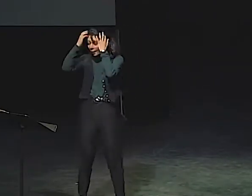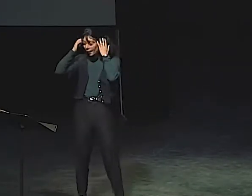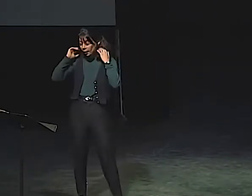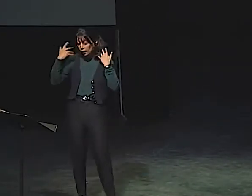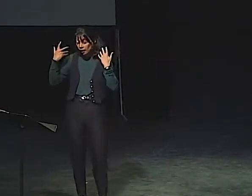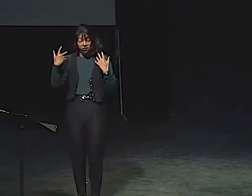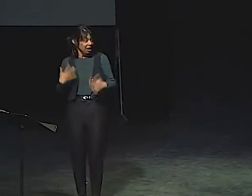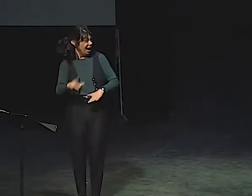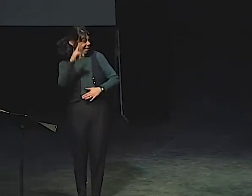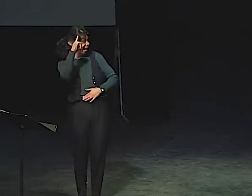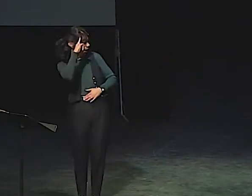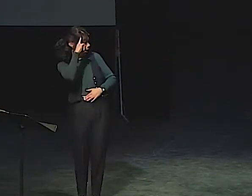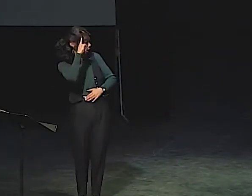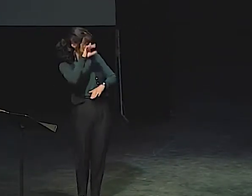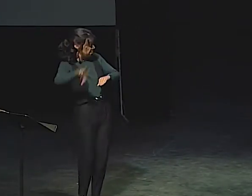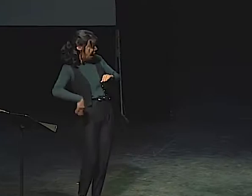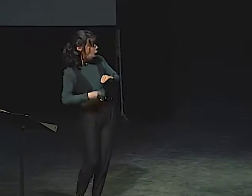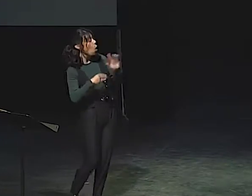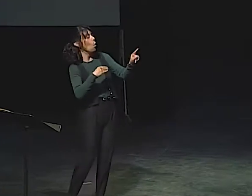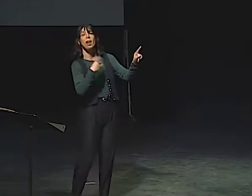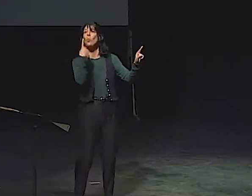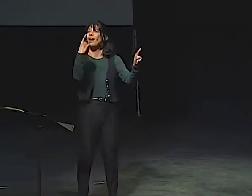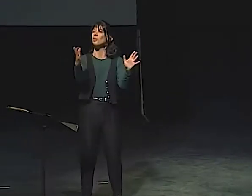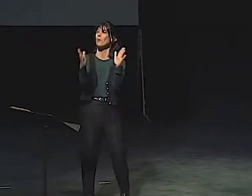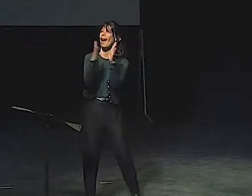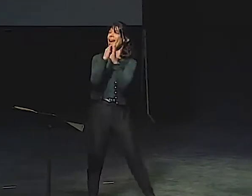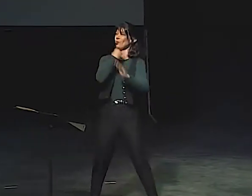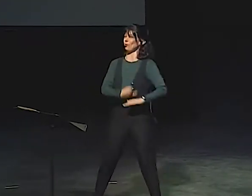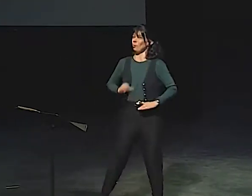IT'S VERY INTERESTING.